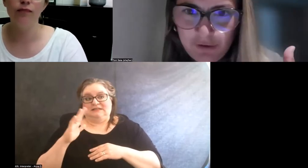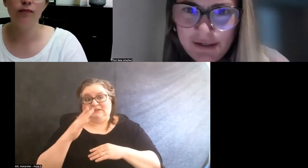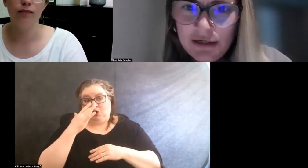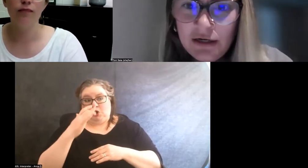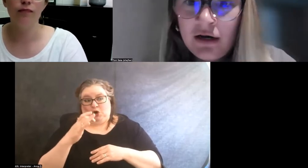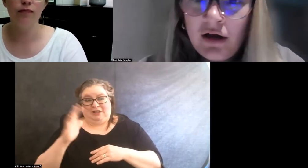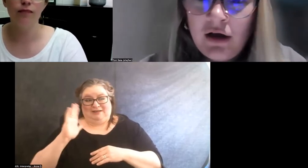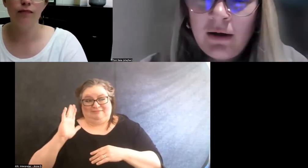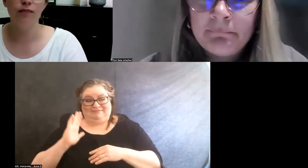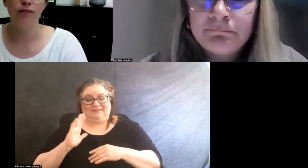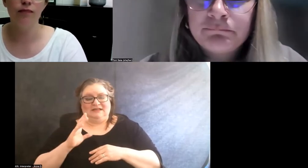right?